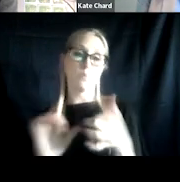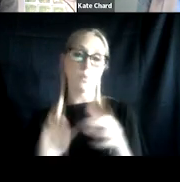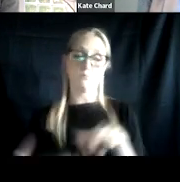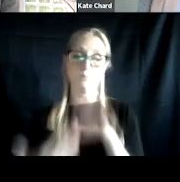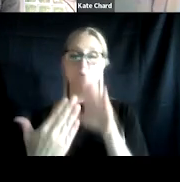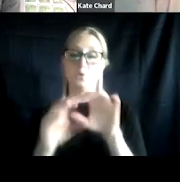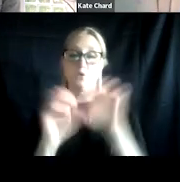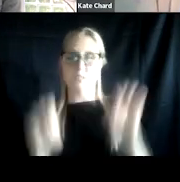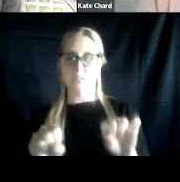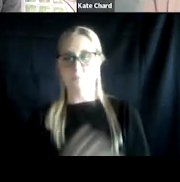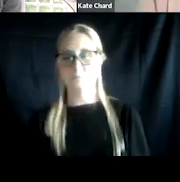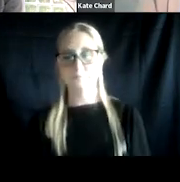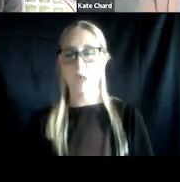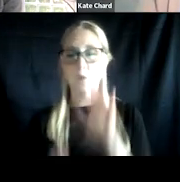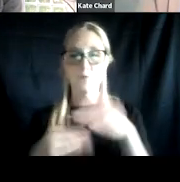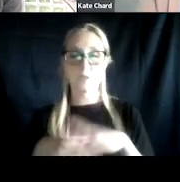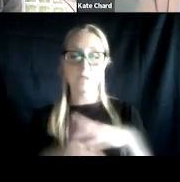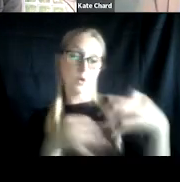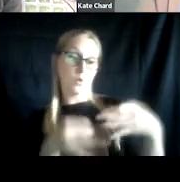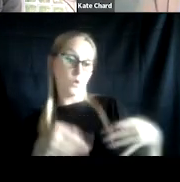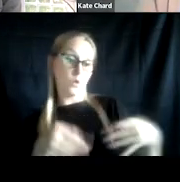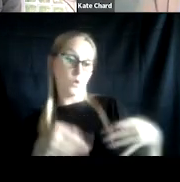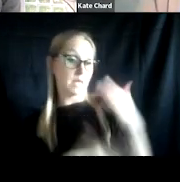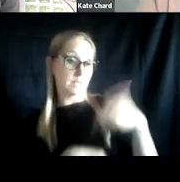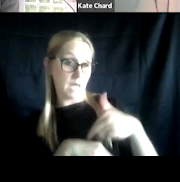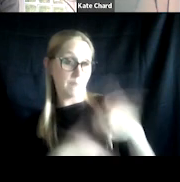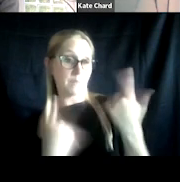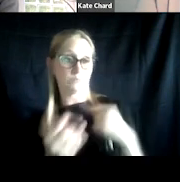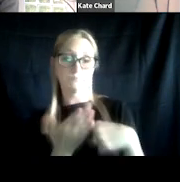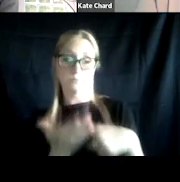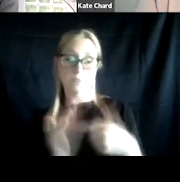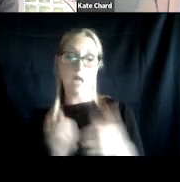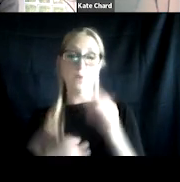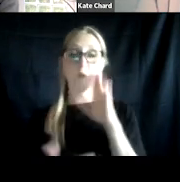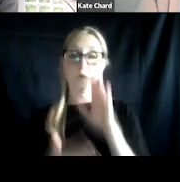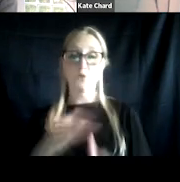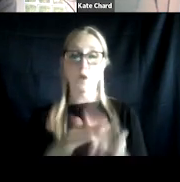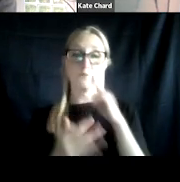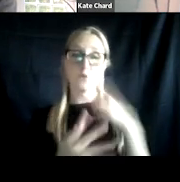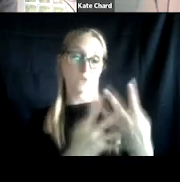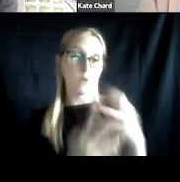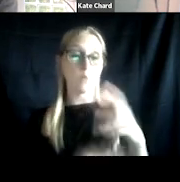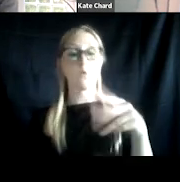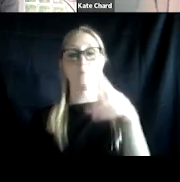I'll be focusing a little bit more on courts in that section though I'll try to sort of discuss how this might show up for jails or prisons or probation as well.